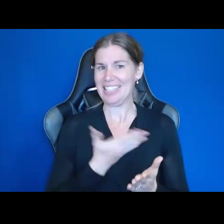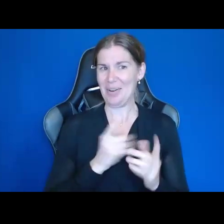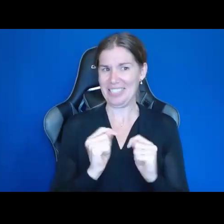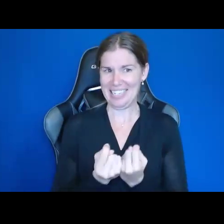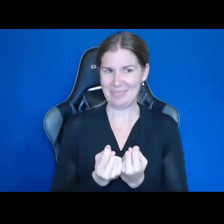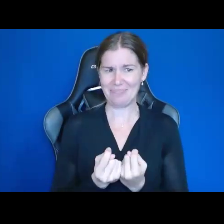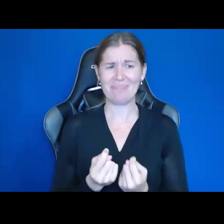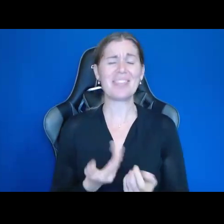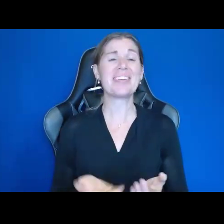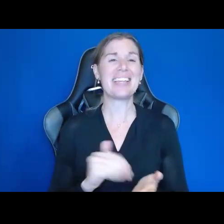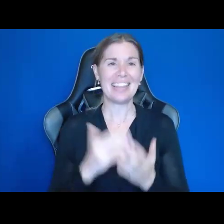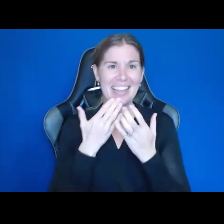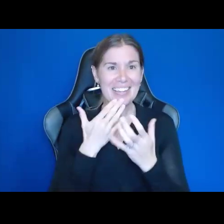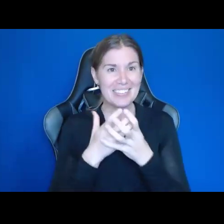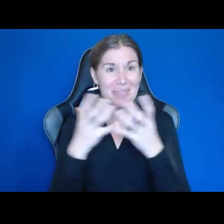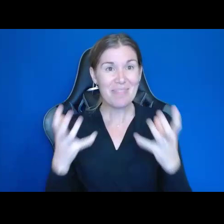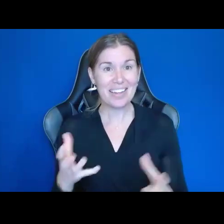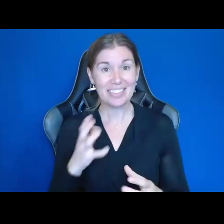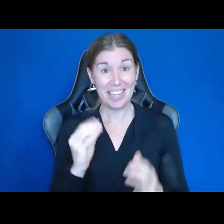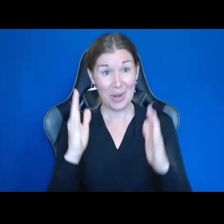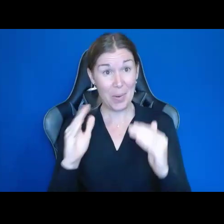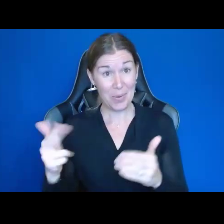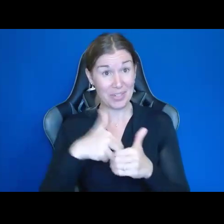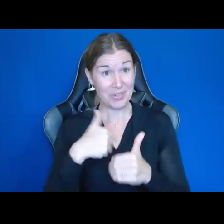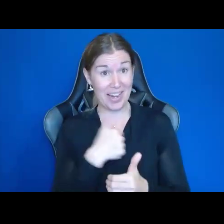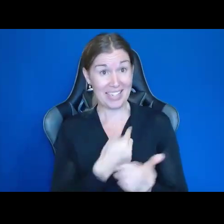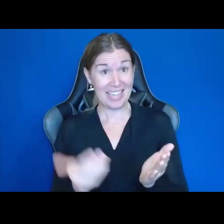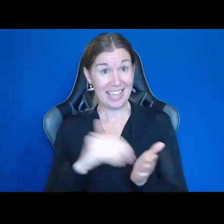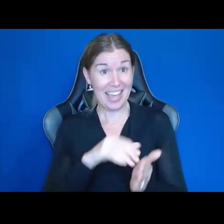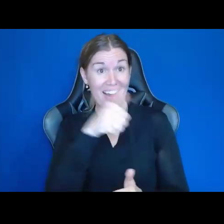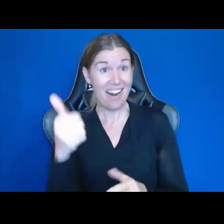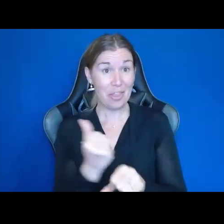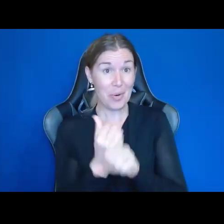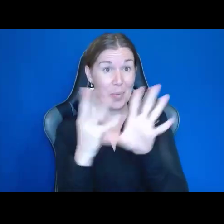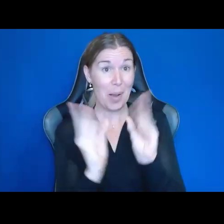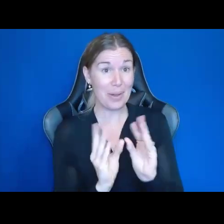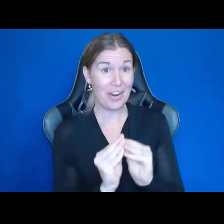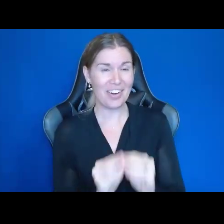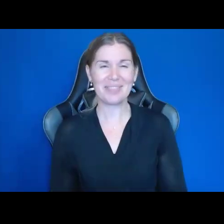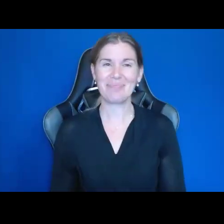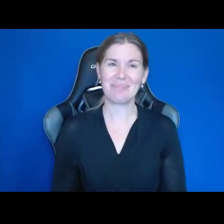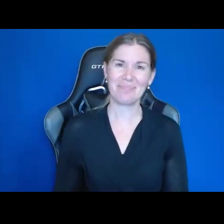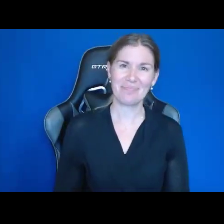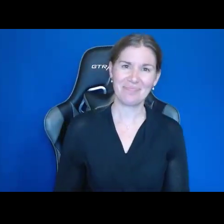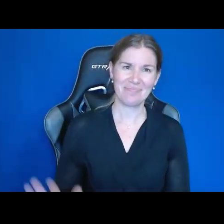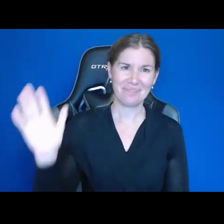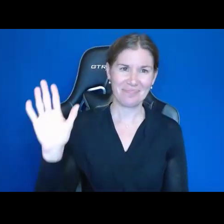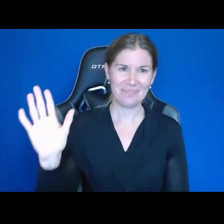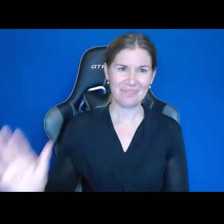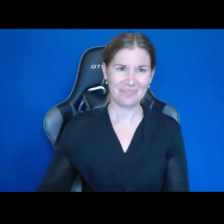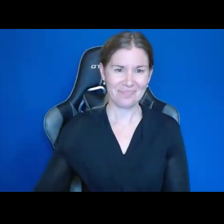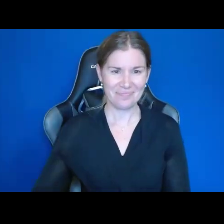So, thank you so much and hope you can join us again on another webinar.